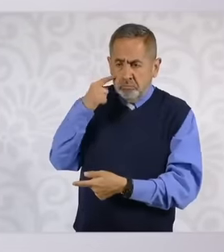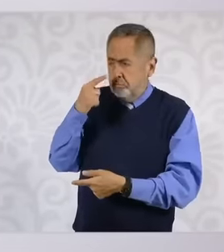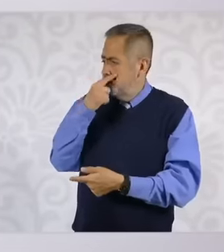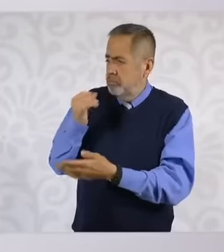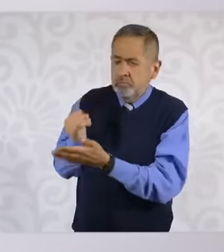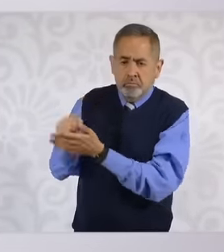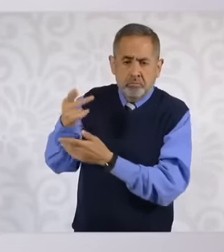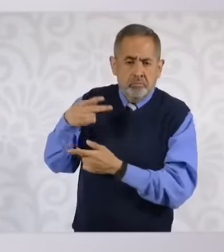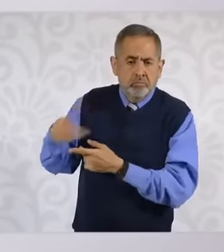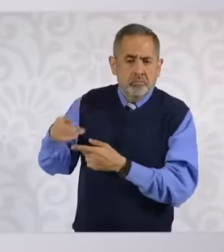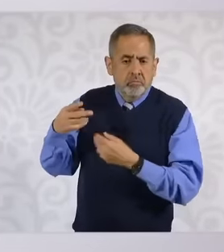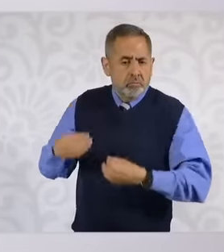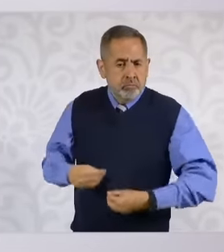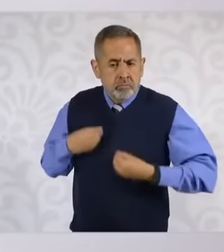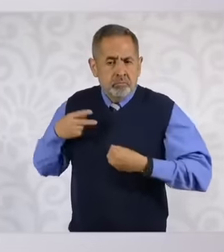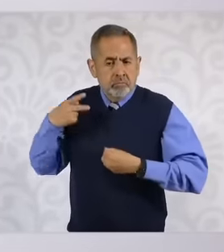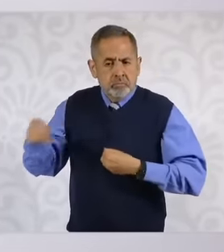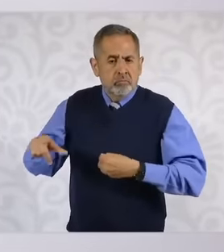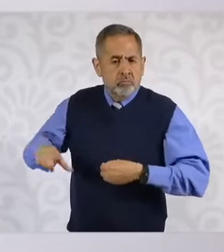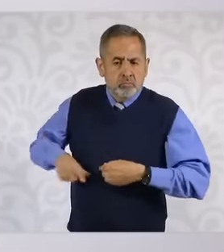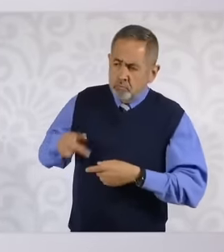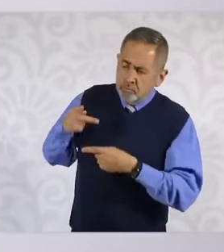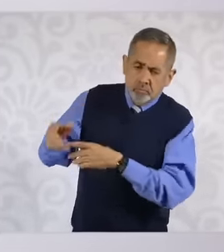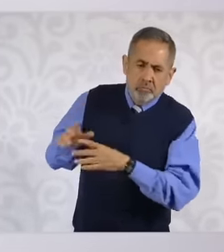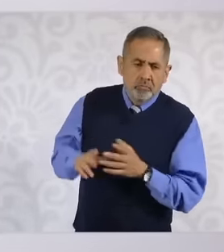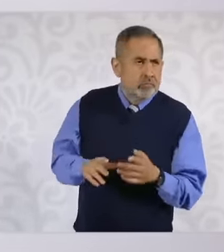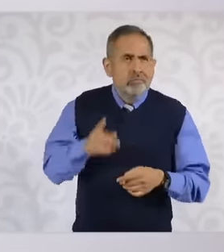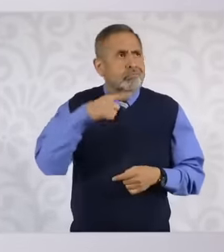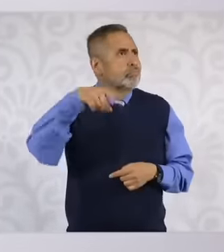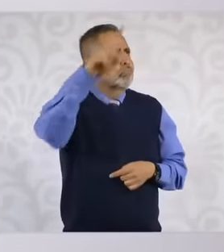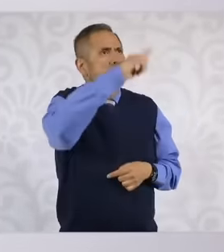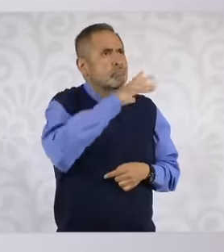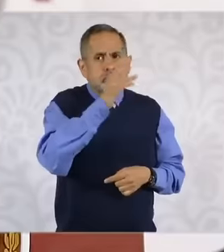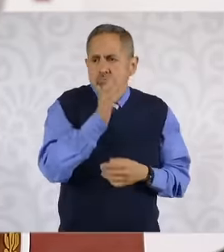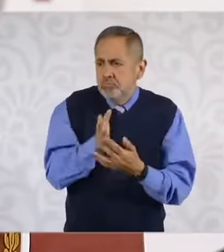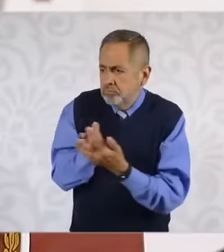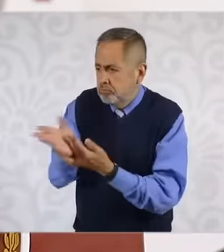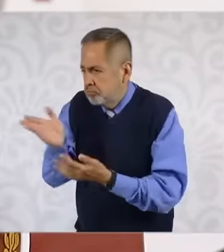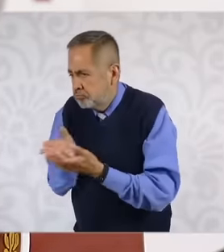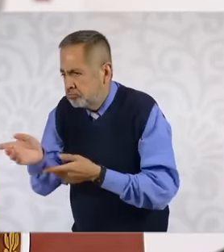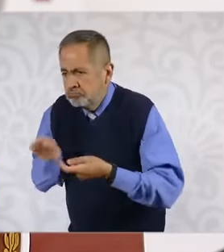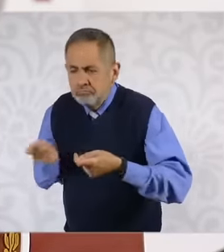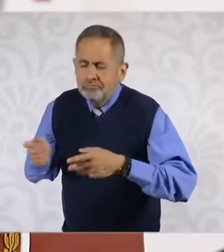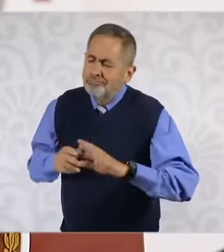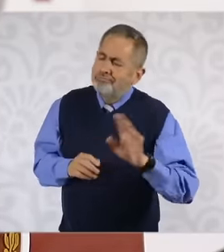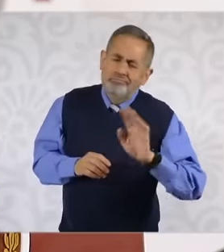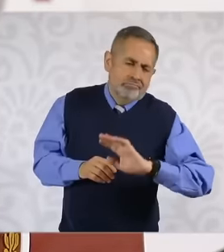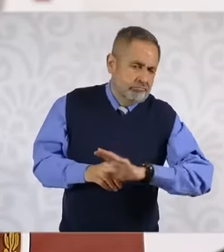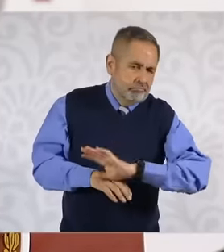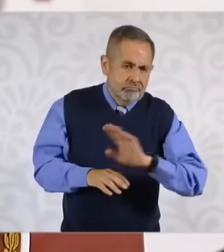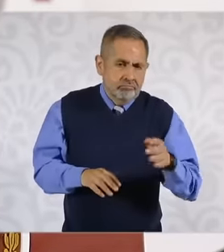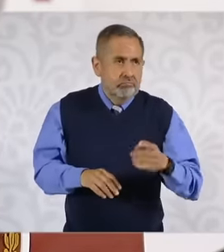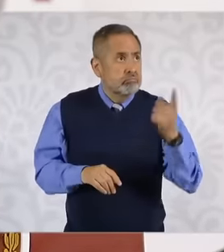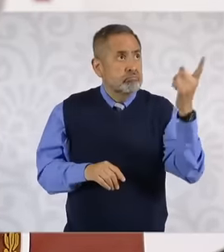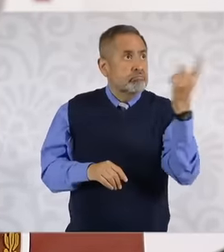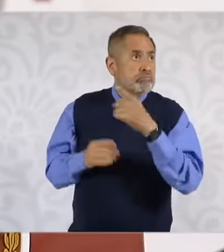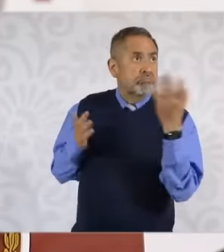define their form. The government does not have to intervene and, furthermore, the blockade